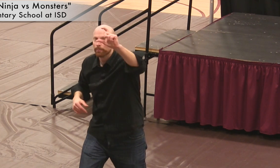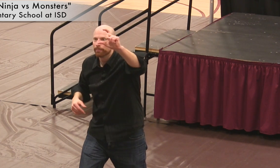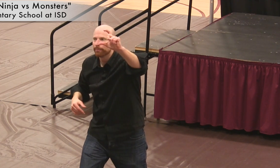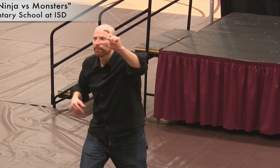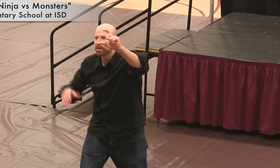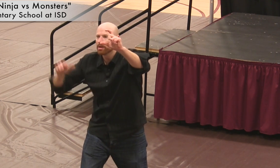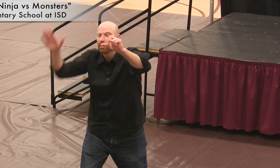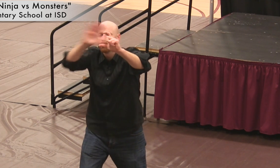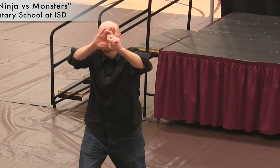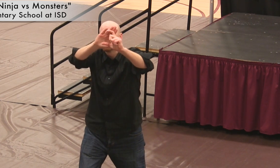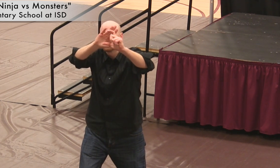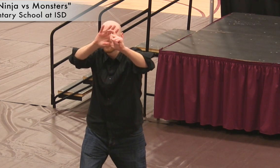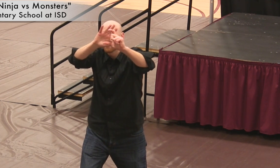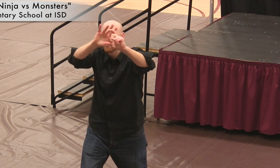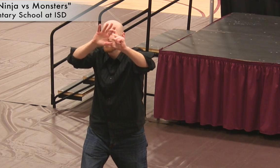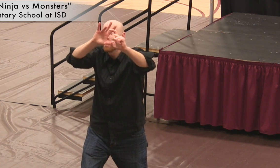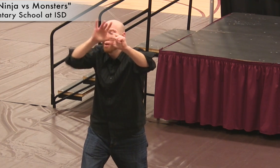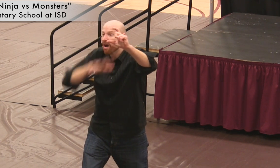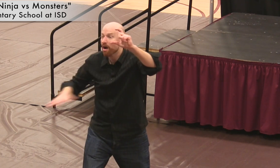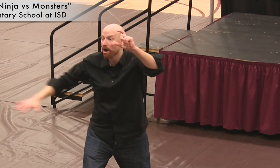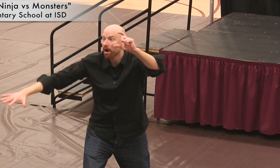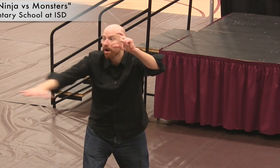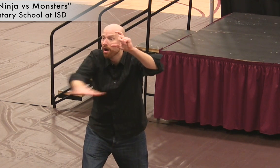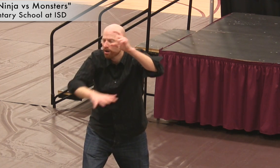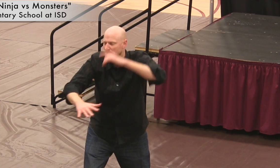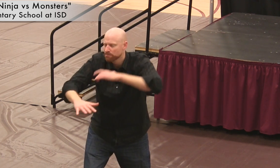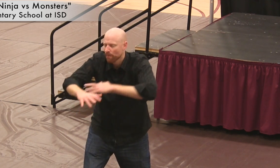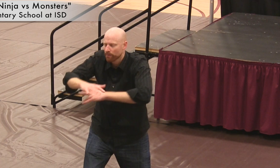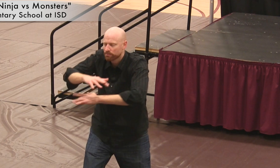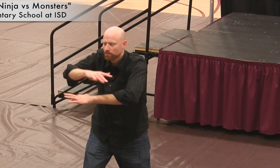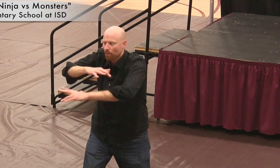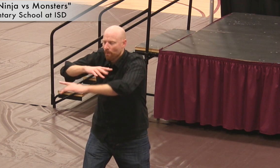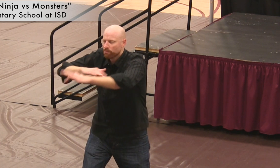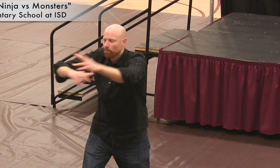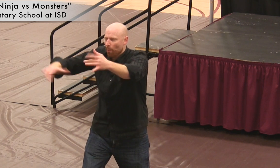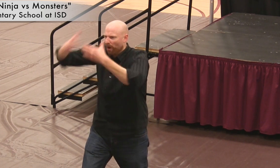in the pitch-black sky. From the mist emerges